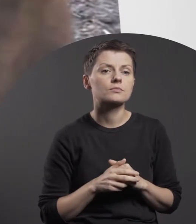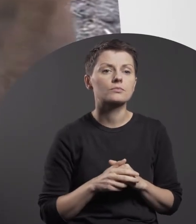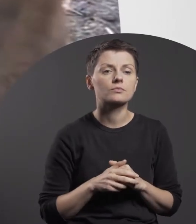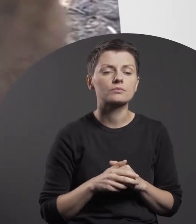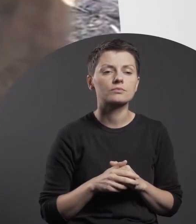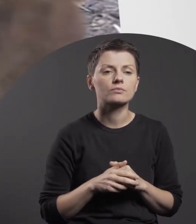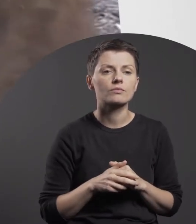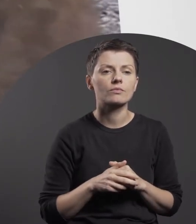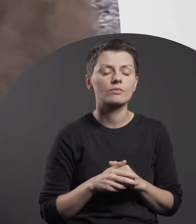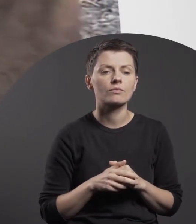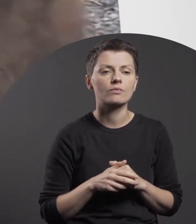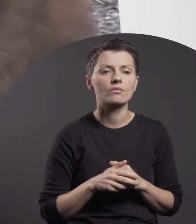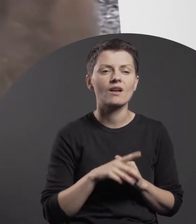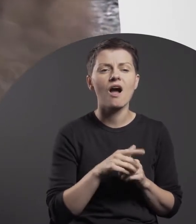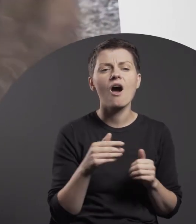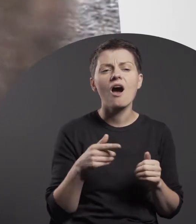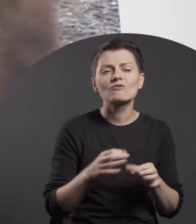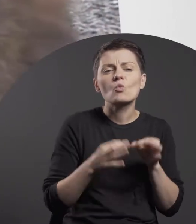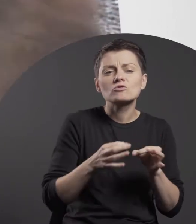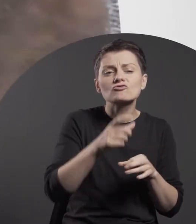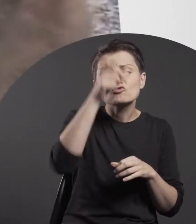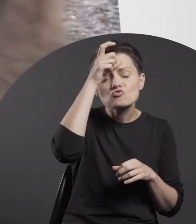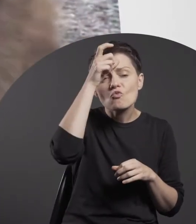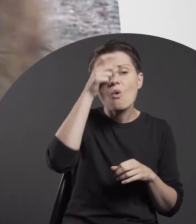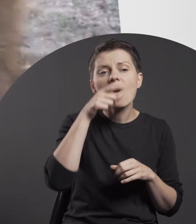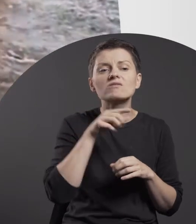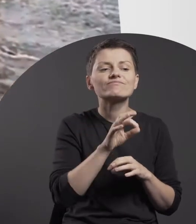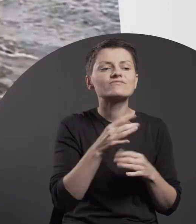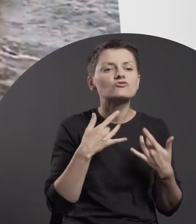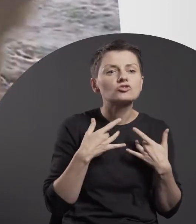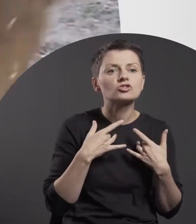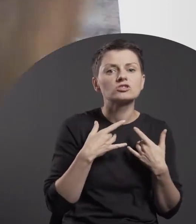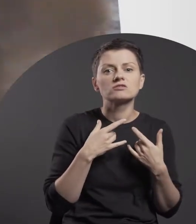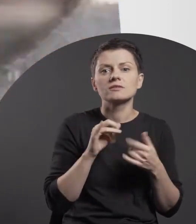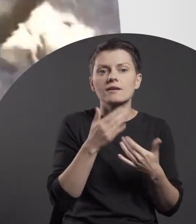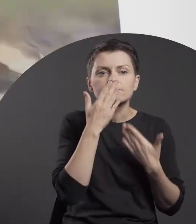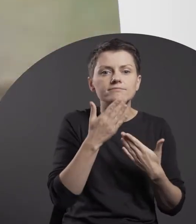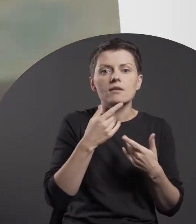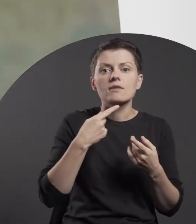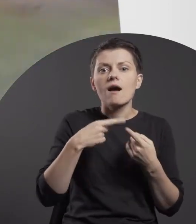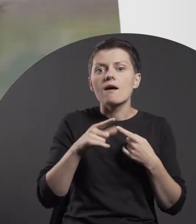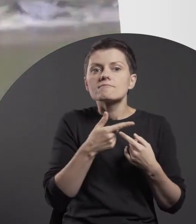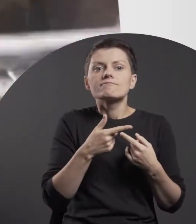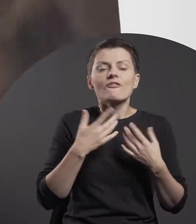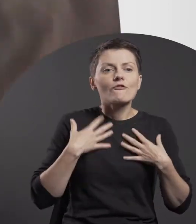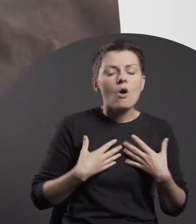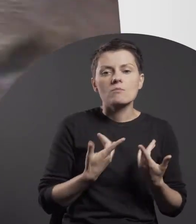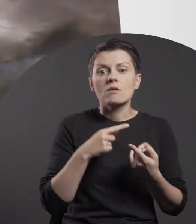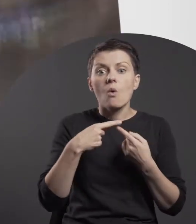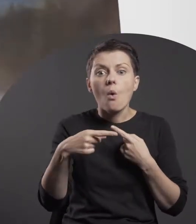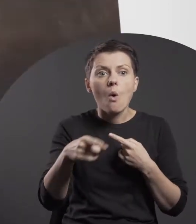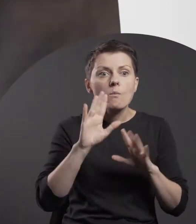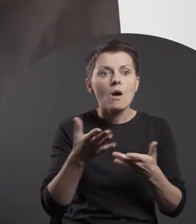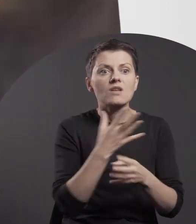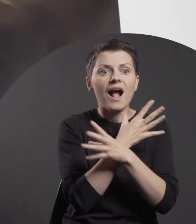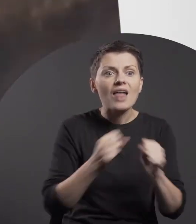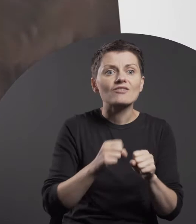The contemporary human condition in the face of the climate crisis and the farewell to the world